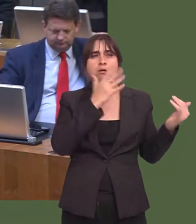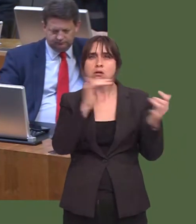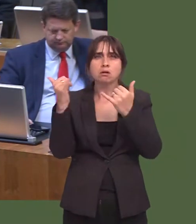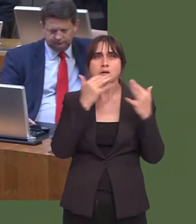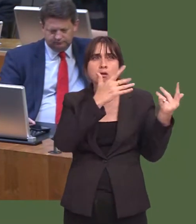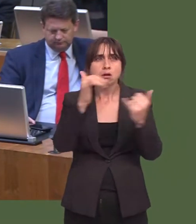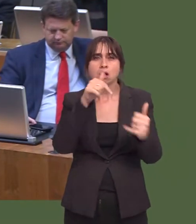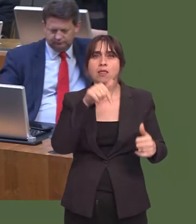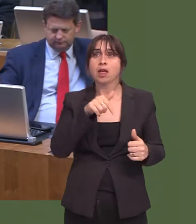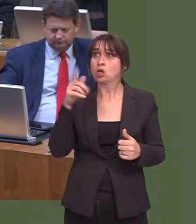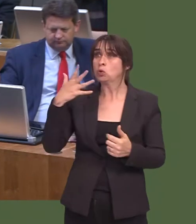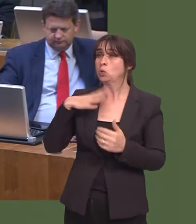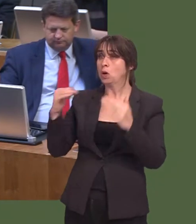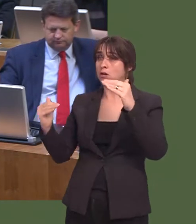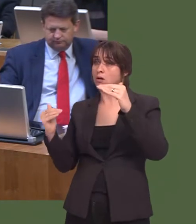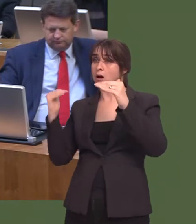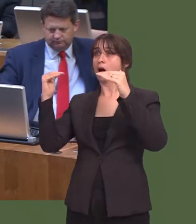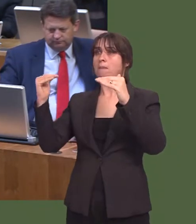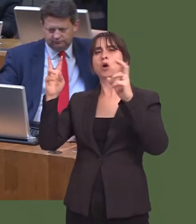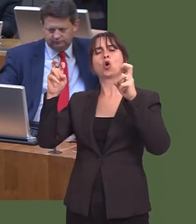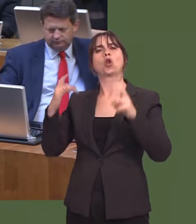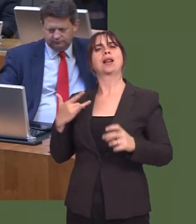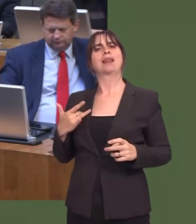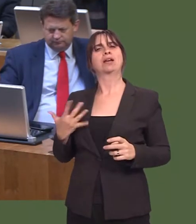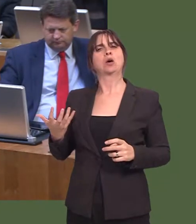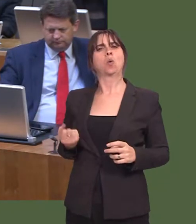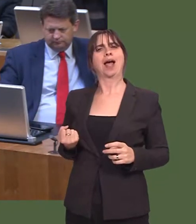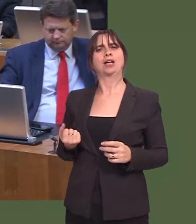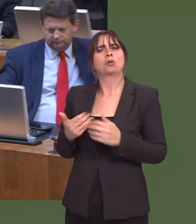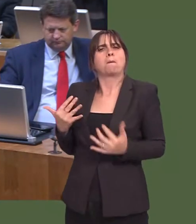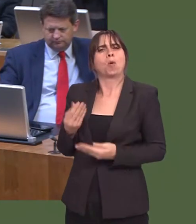in the minimum wage to the level of a living wage. Those are the ways to protect people.